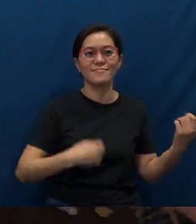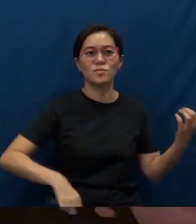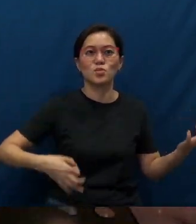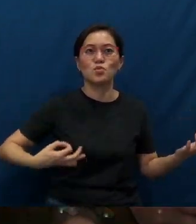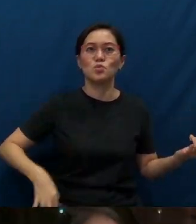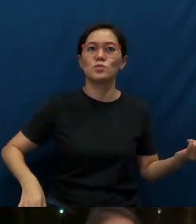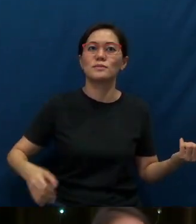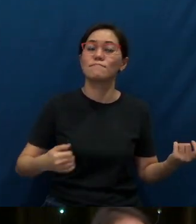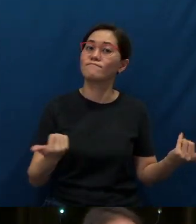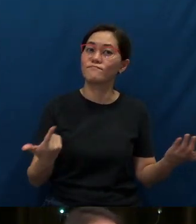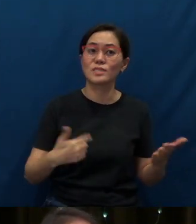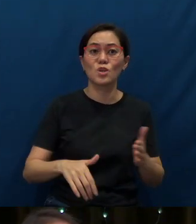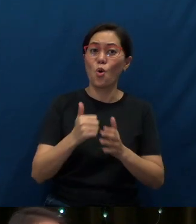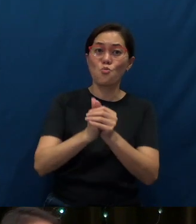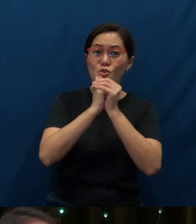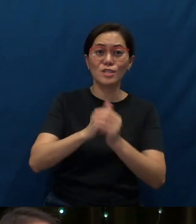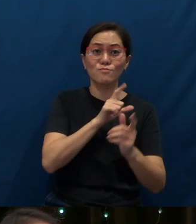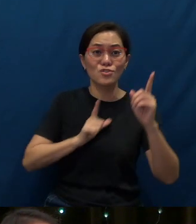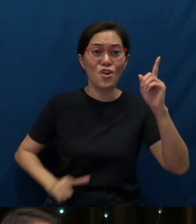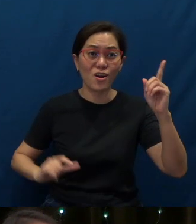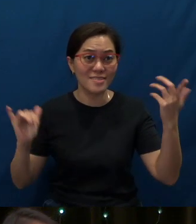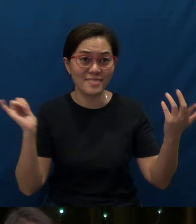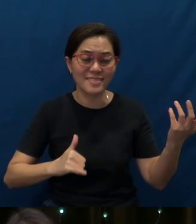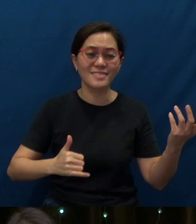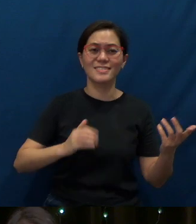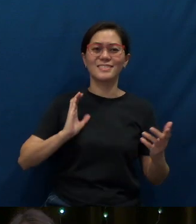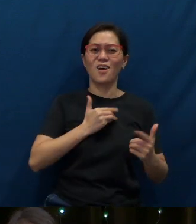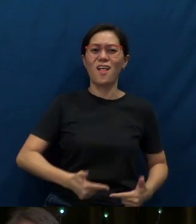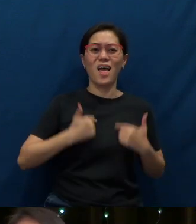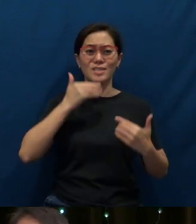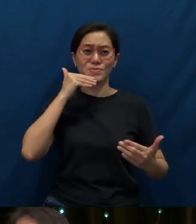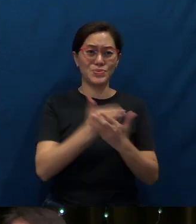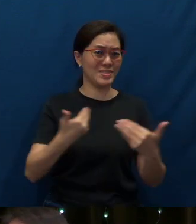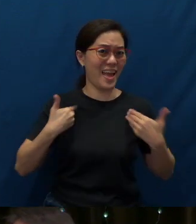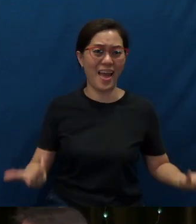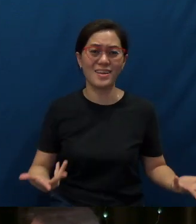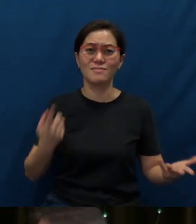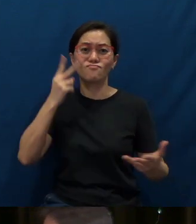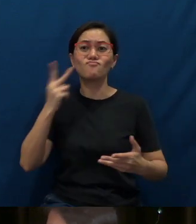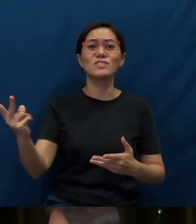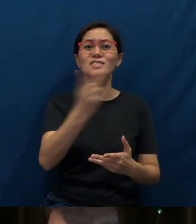Are you ready to worship the Lord? There is goodness in our lives. Let me see you put your hands together!